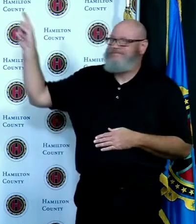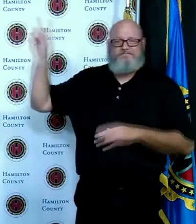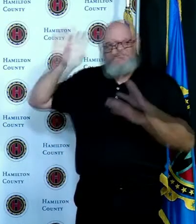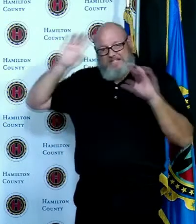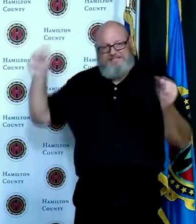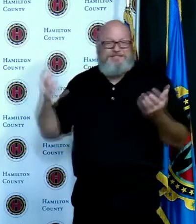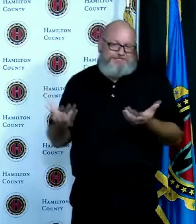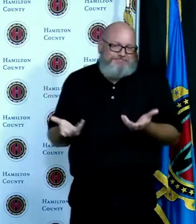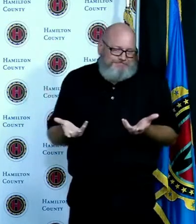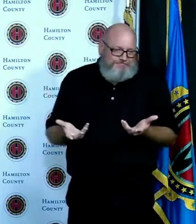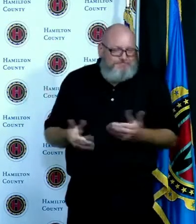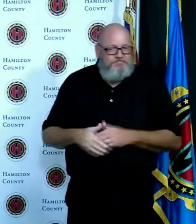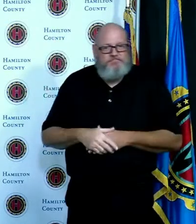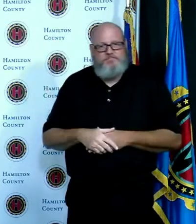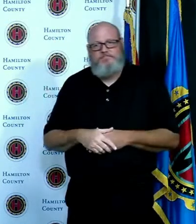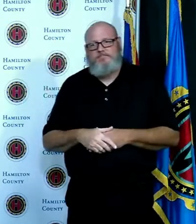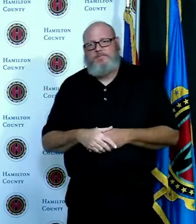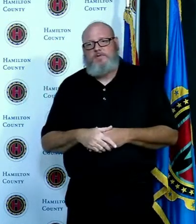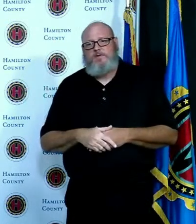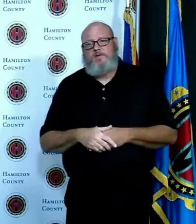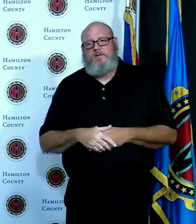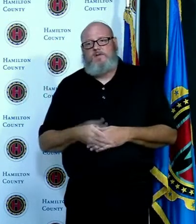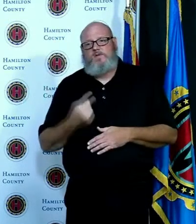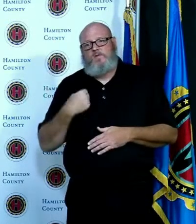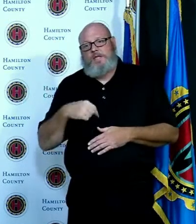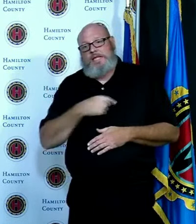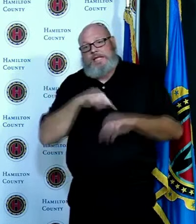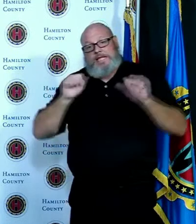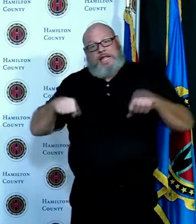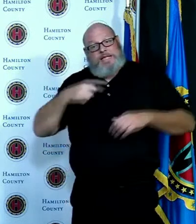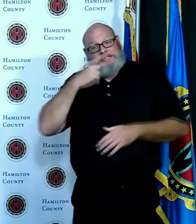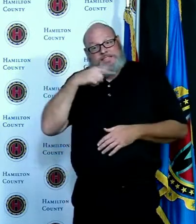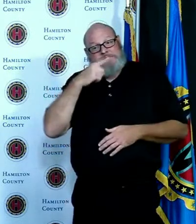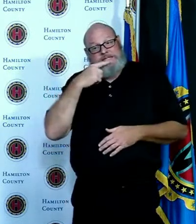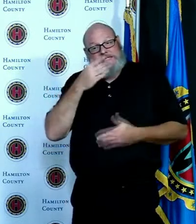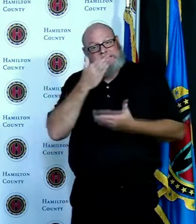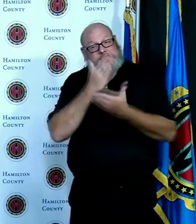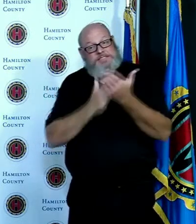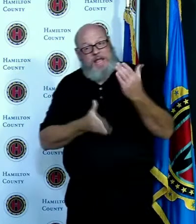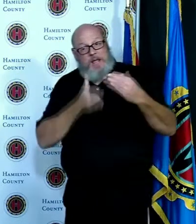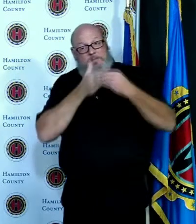to say we've got elected officials or leaders it doesn't have to always be an elected official